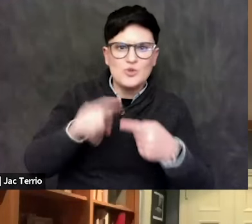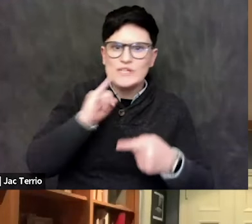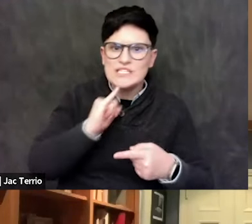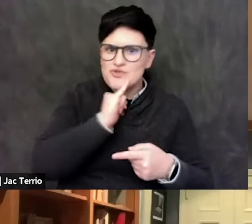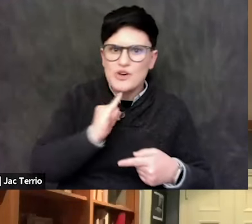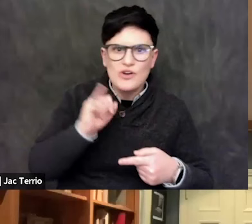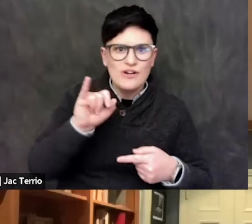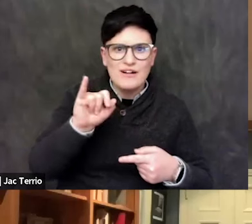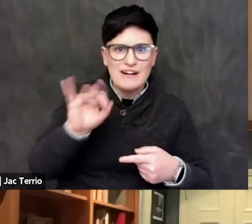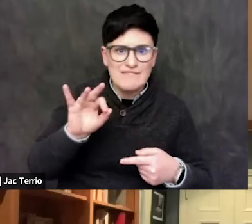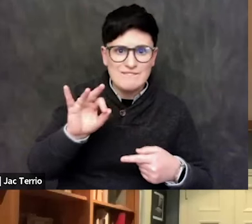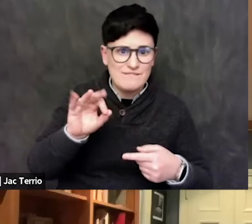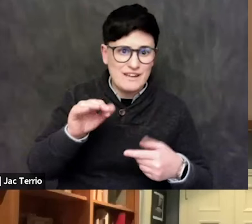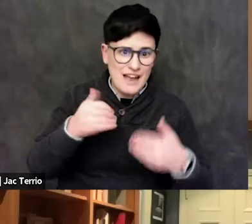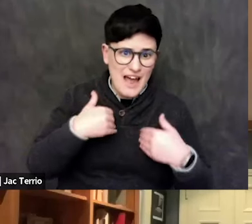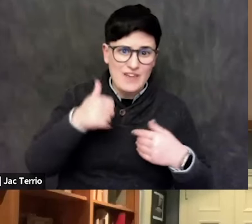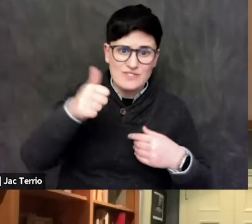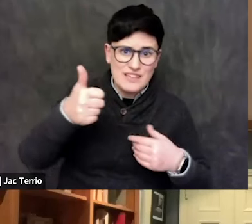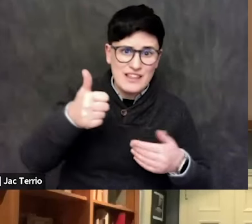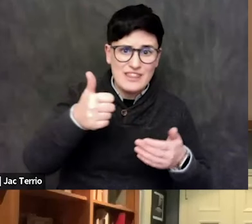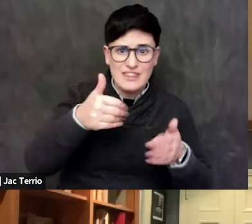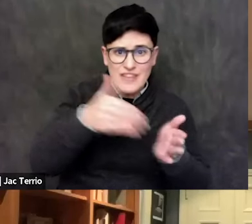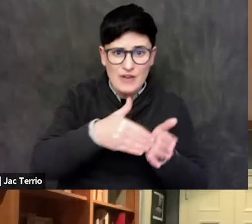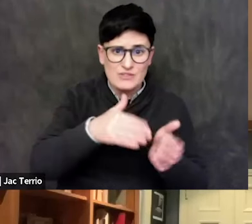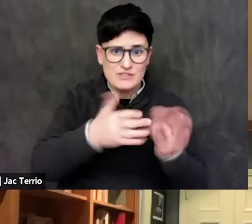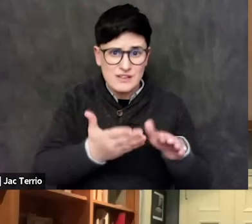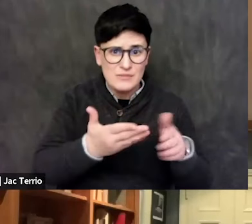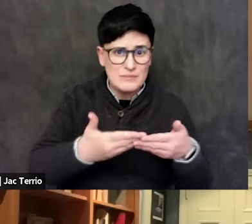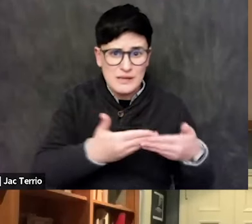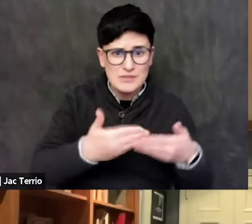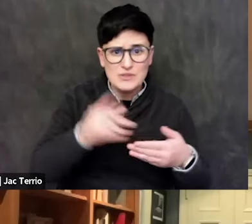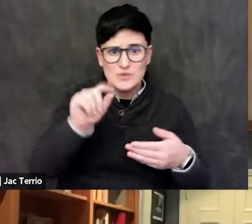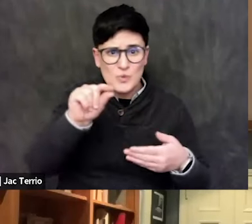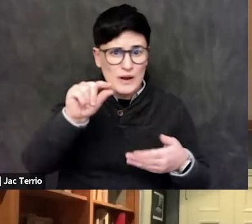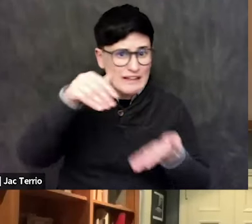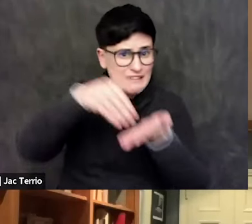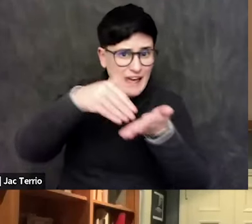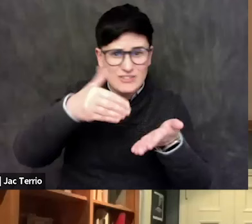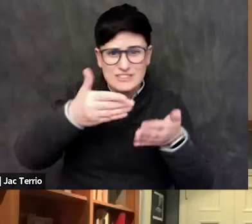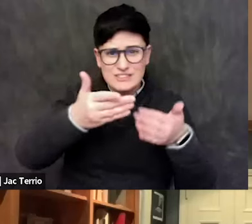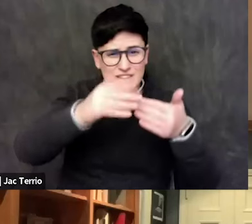You know, at what point does that create, you know, a tremendous... Aside from the dead people,